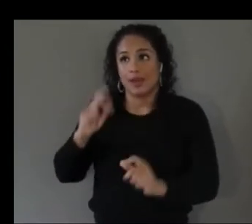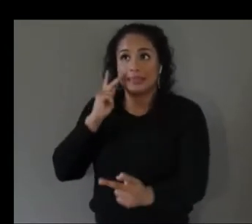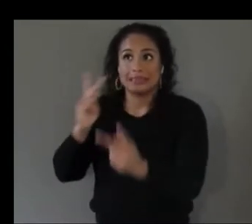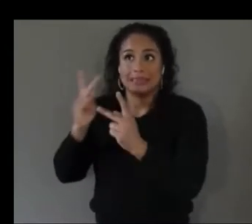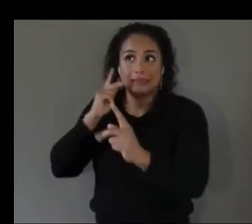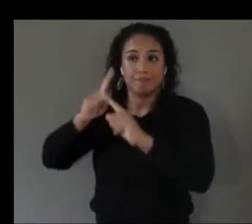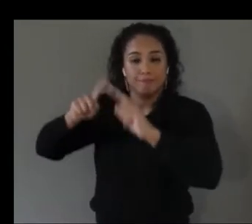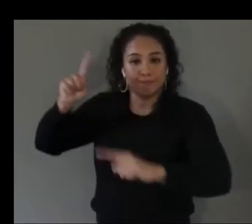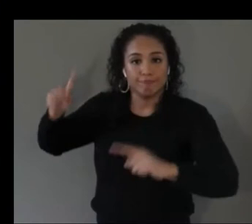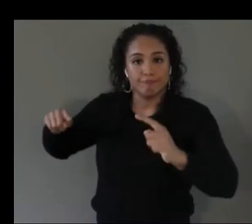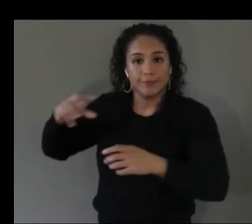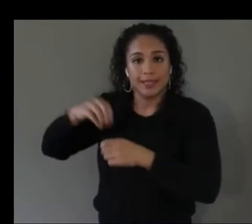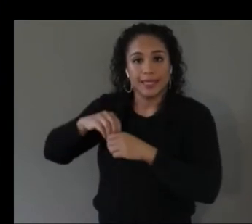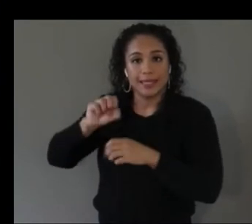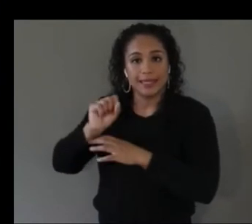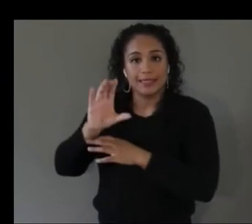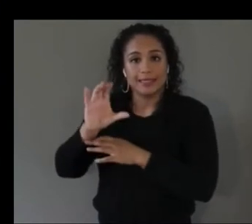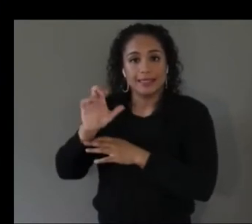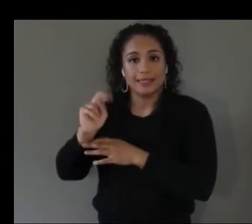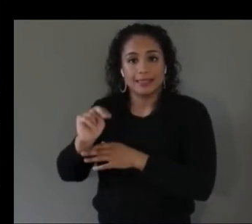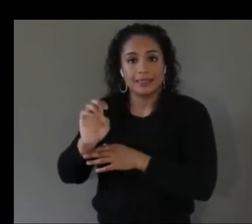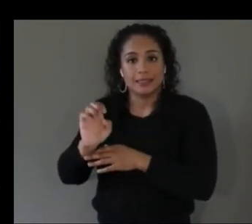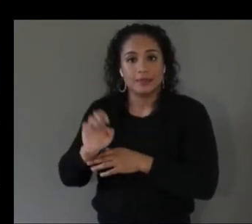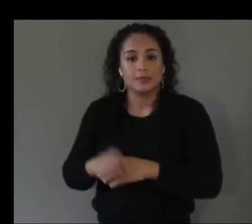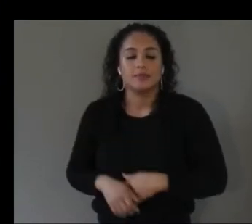okay yeah say a little bit more about this application